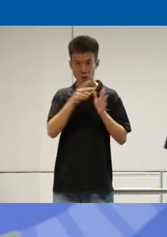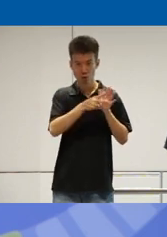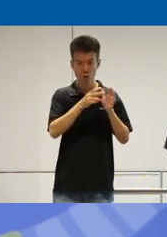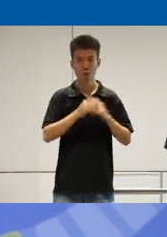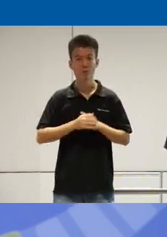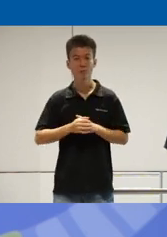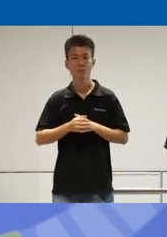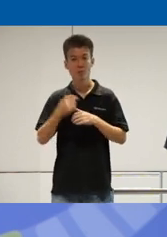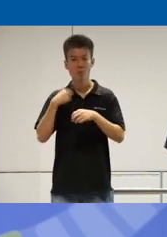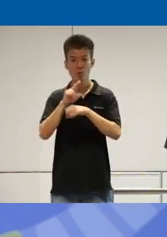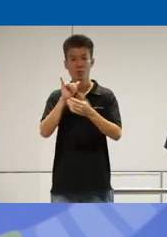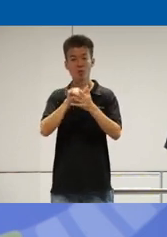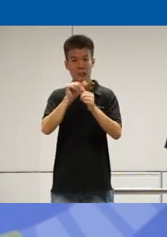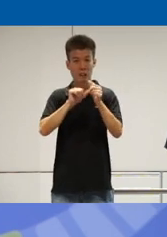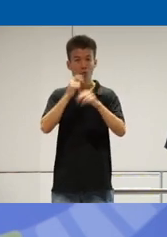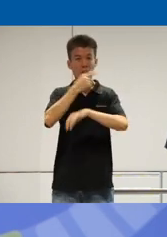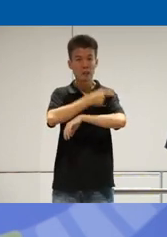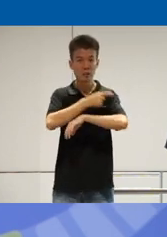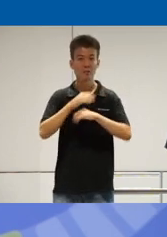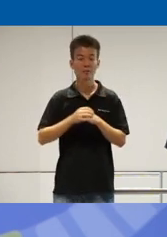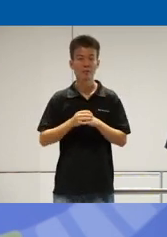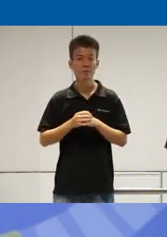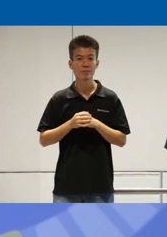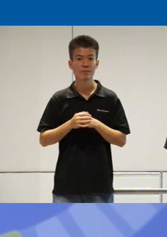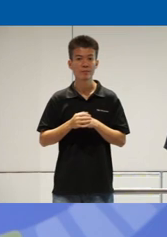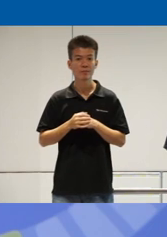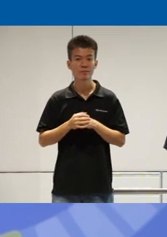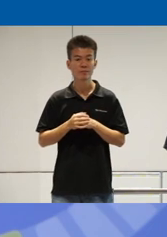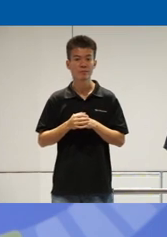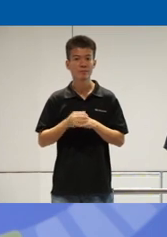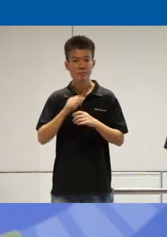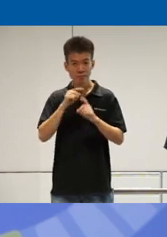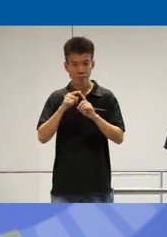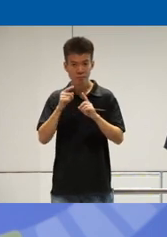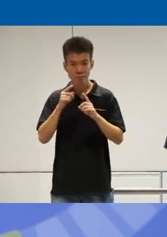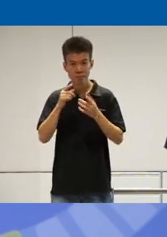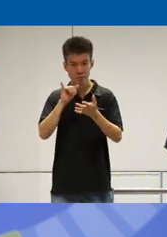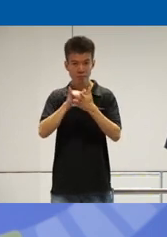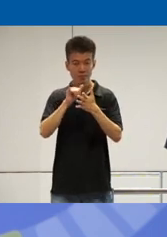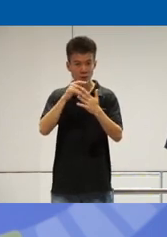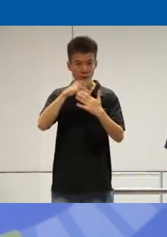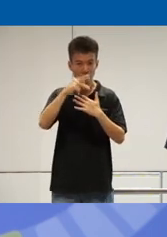um I use that on a daily basis and when uh and when developers don't program their uh apps and